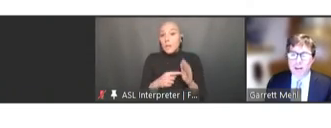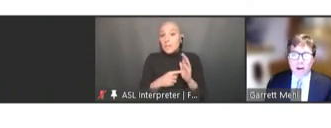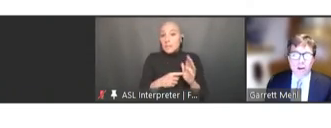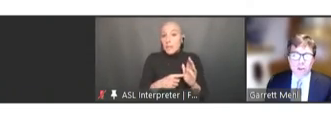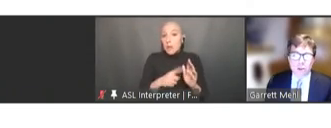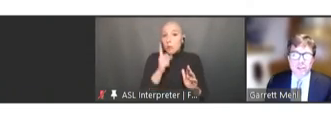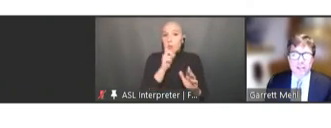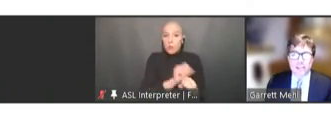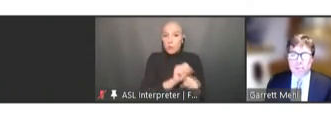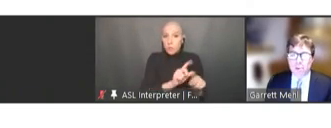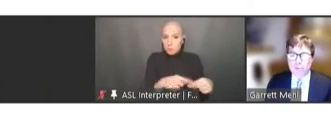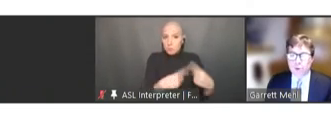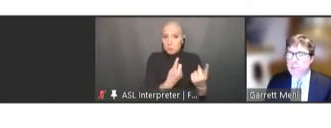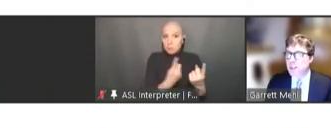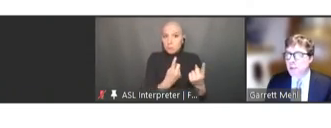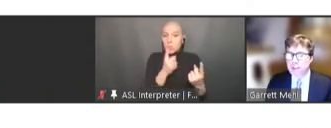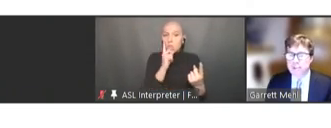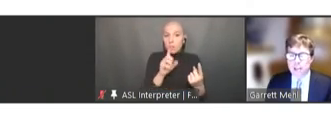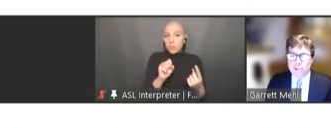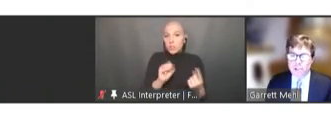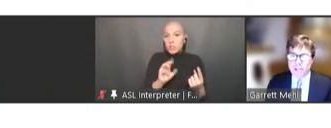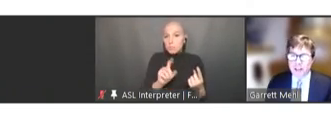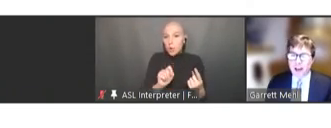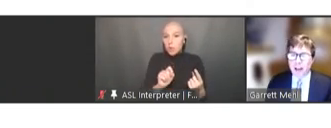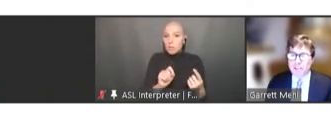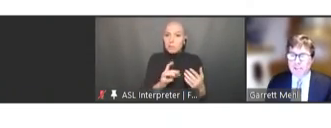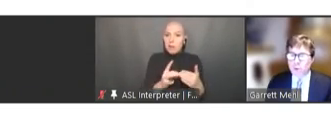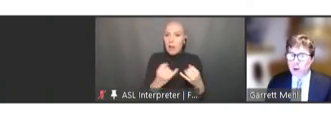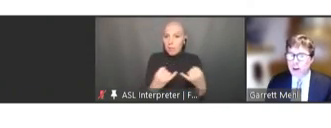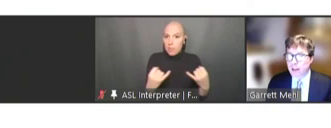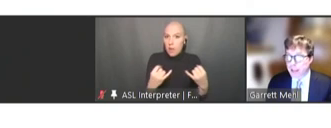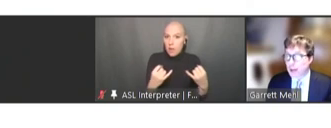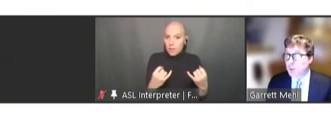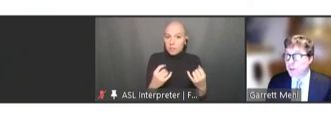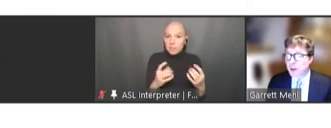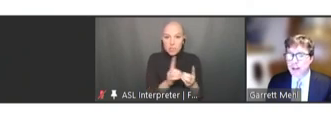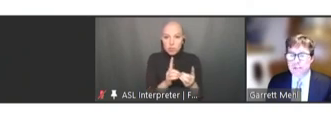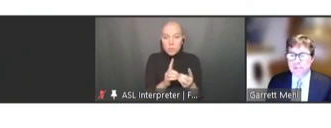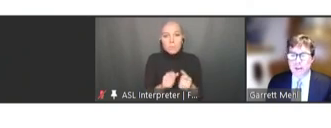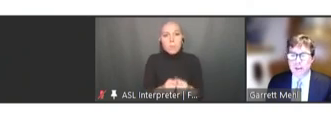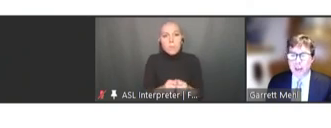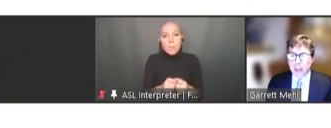I'll use the example of routine immunizations and the guidance for health providers and